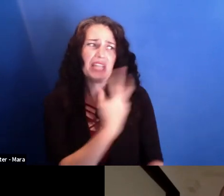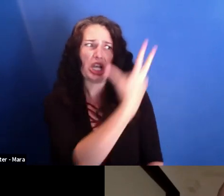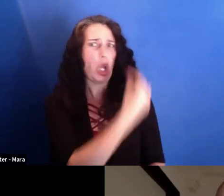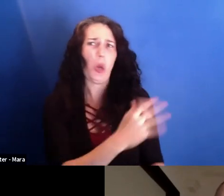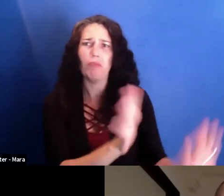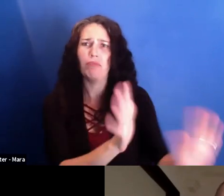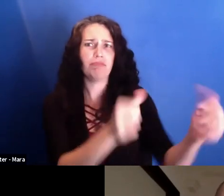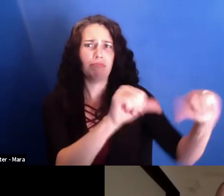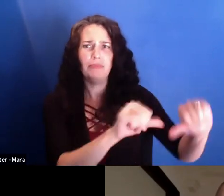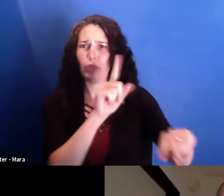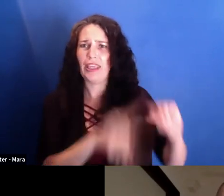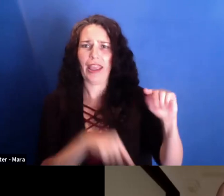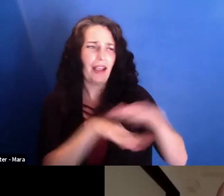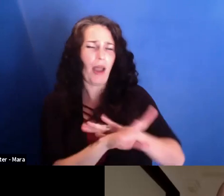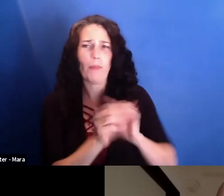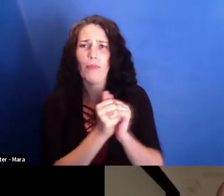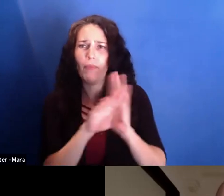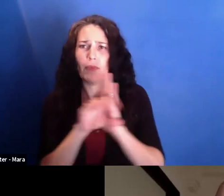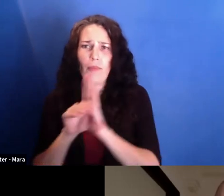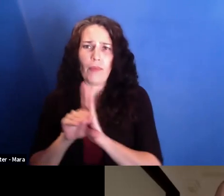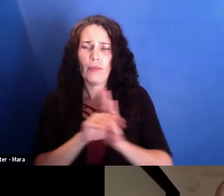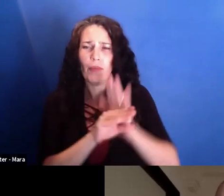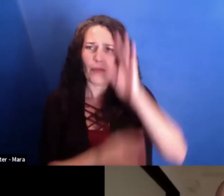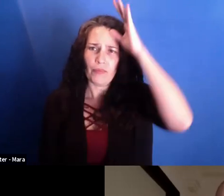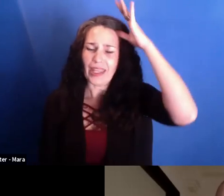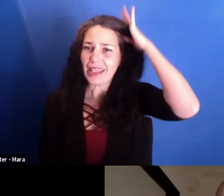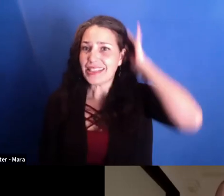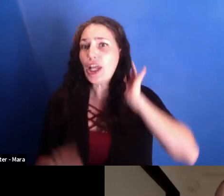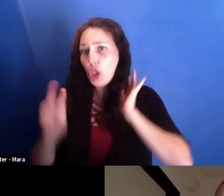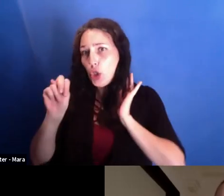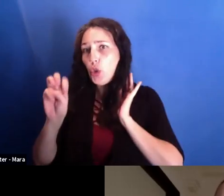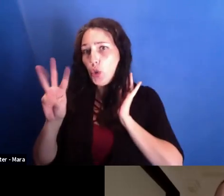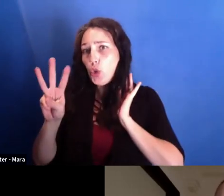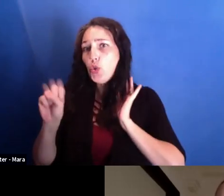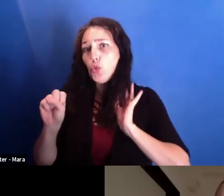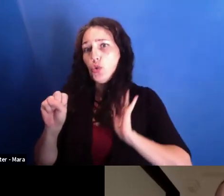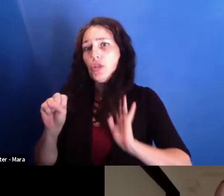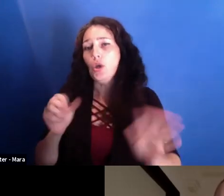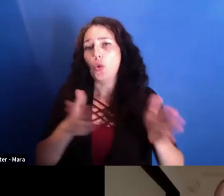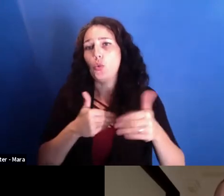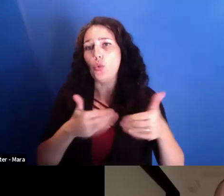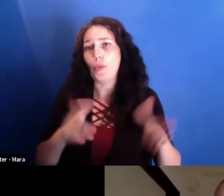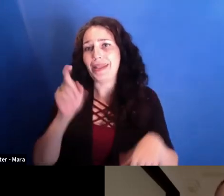You can't come with a camera into the newsroom. It's a newsroom. It has to stay a protected space.